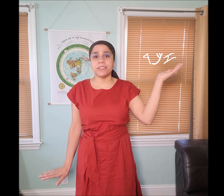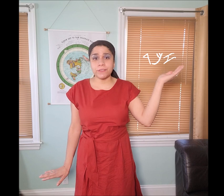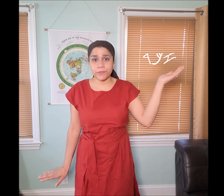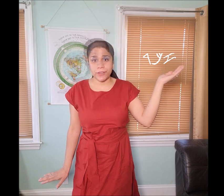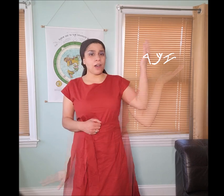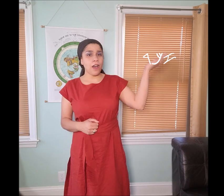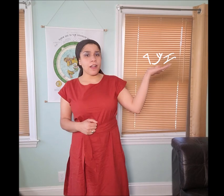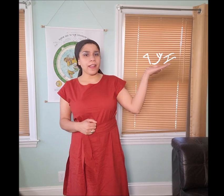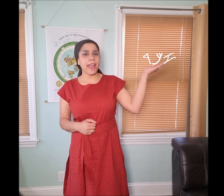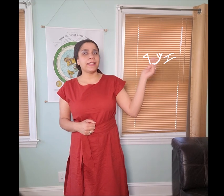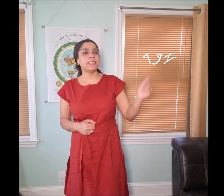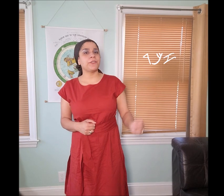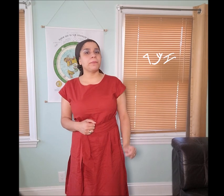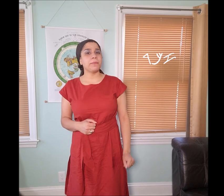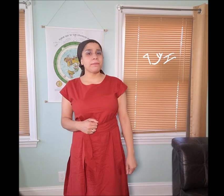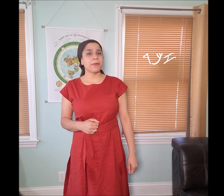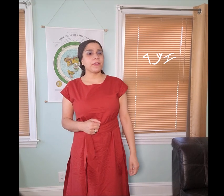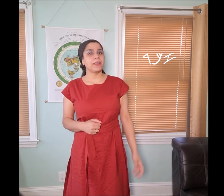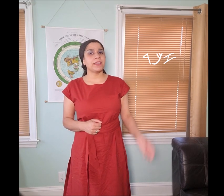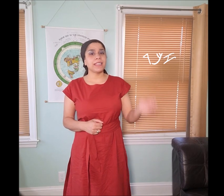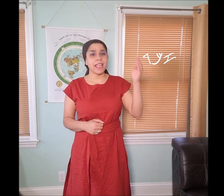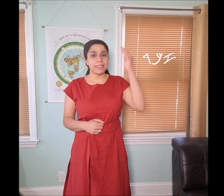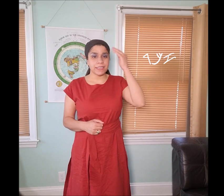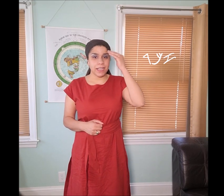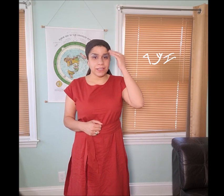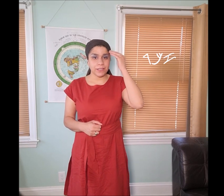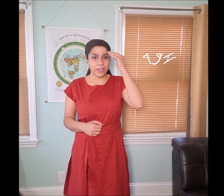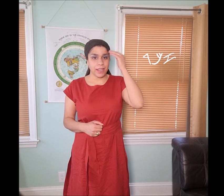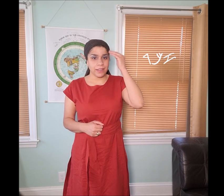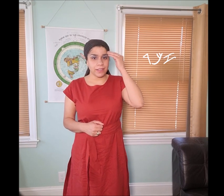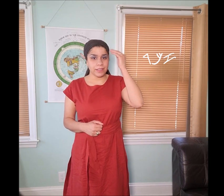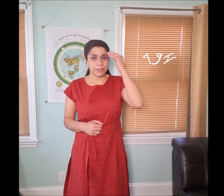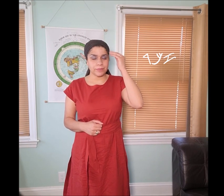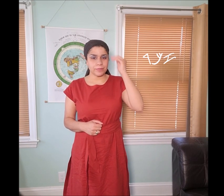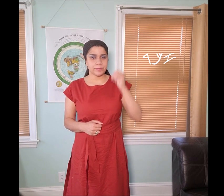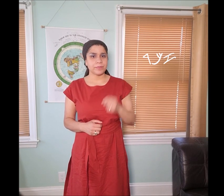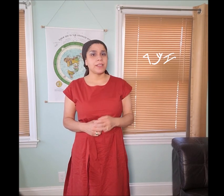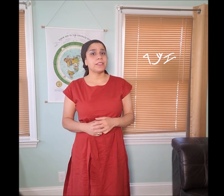The "𐤆𐤊𐤓 zakar" as in remember is hand signed like this.